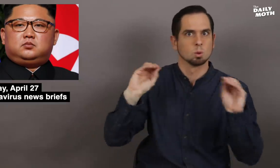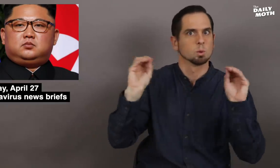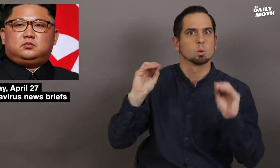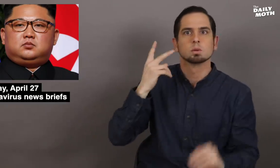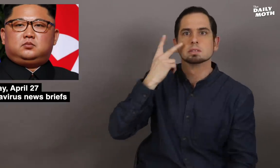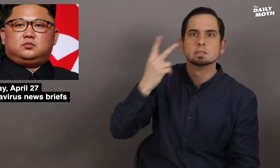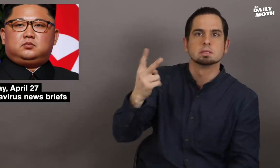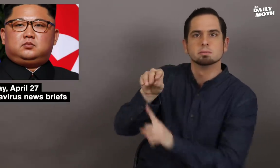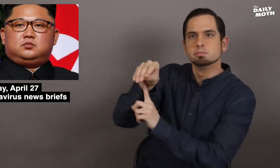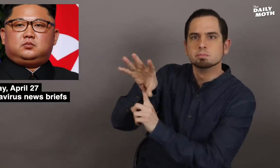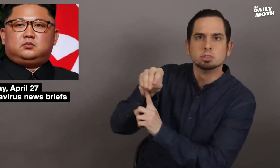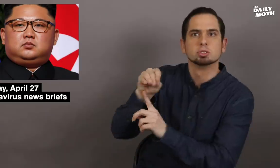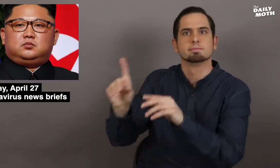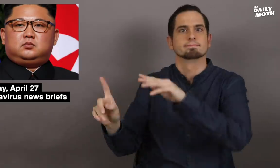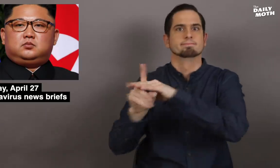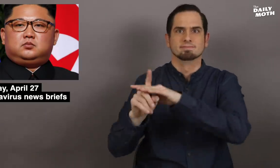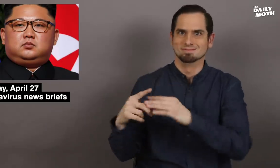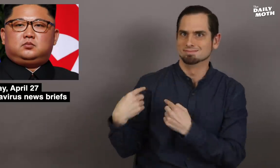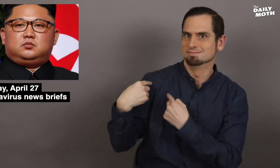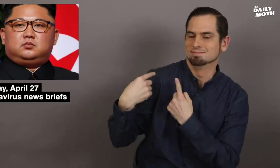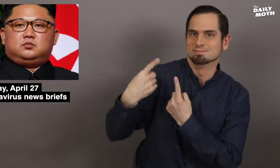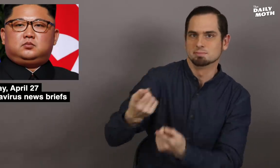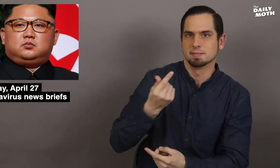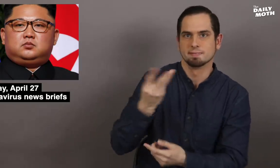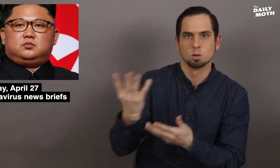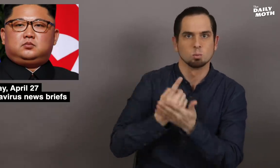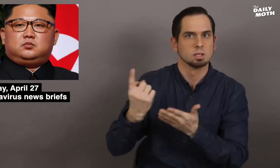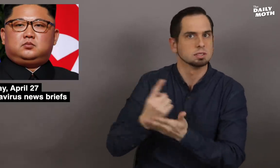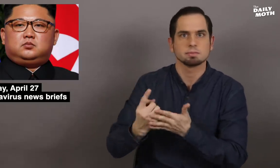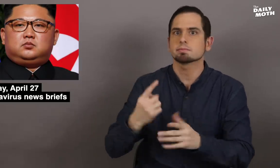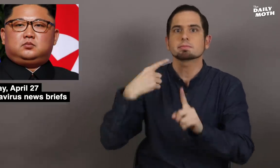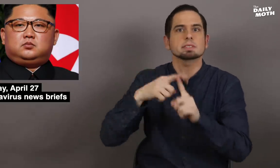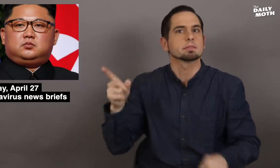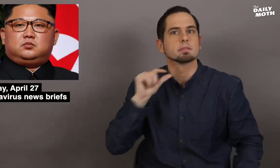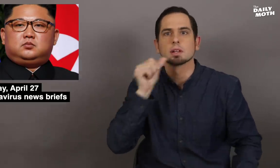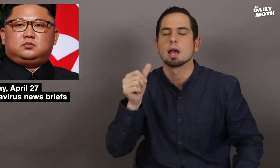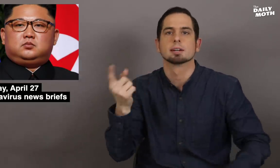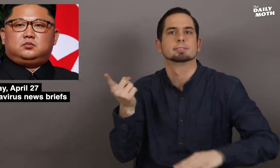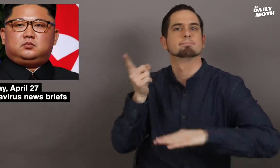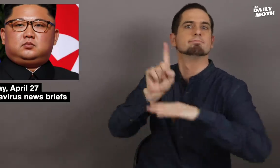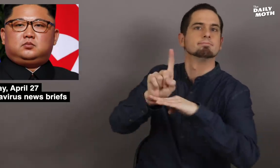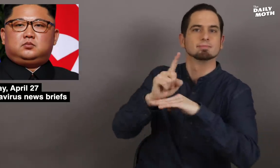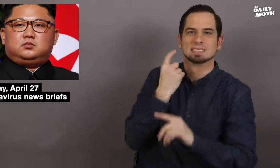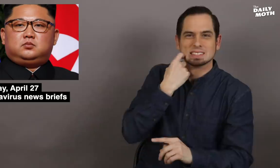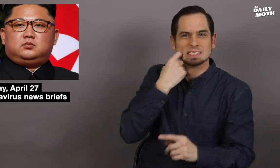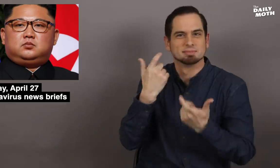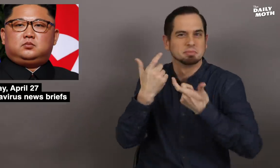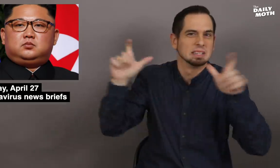He has not been seen for several weeks and did not show up for